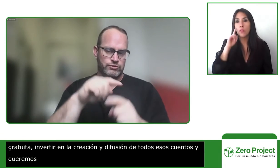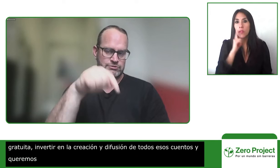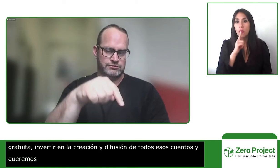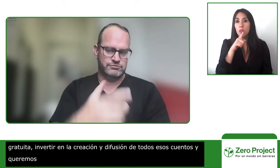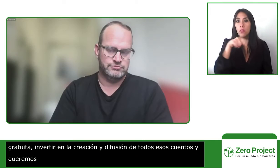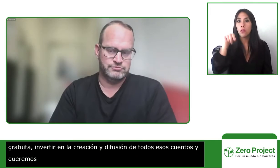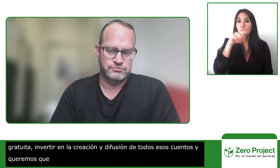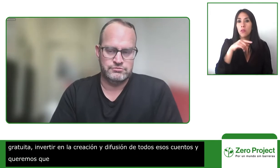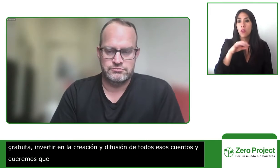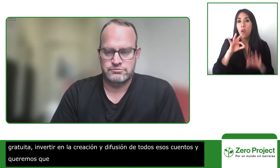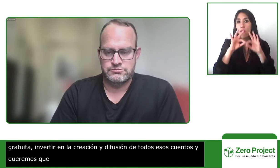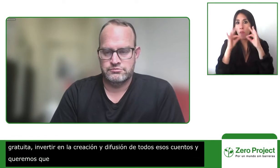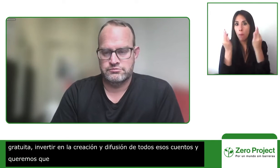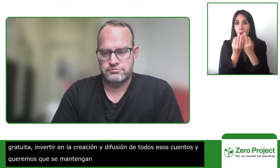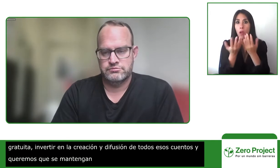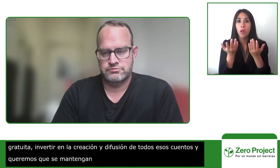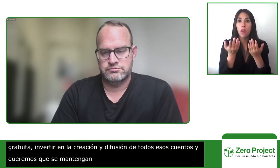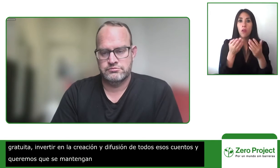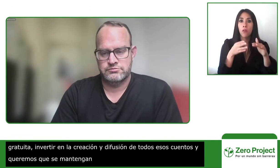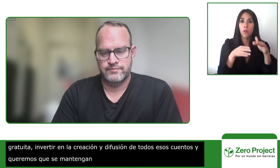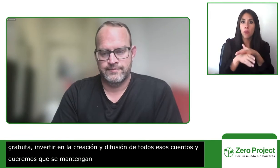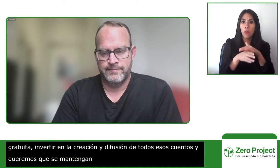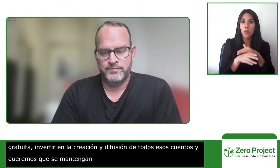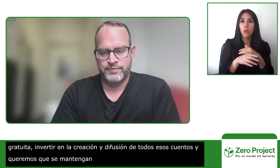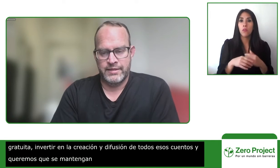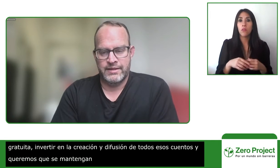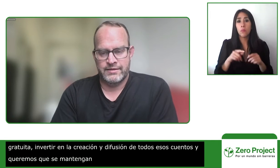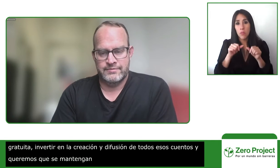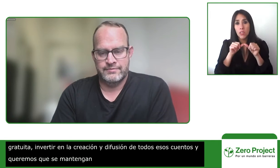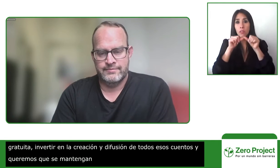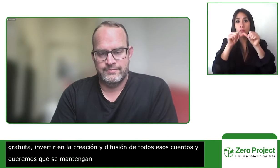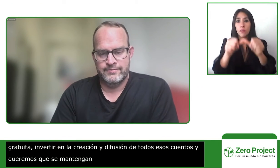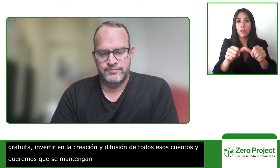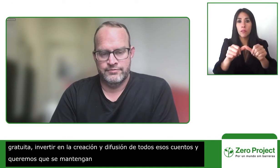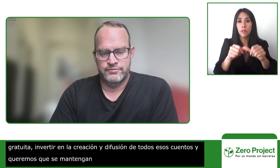feel they're more involved and also can be committed because there's no cost to